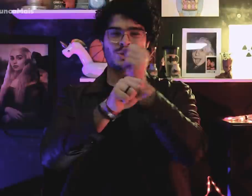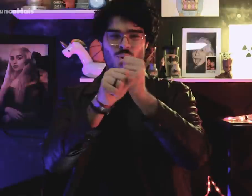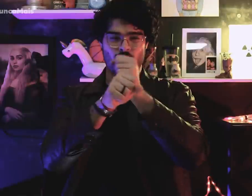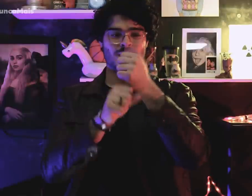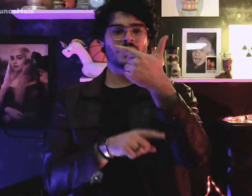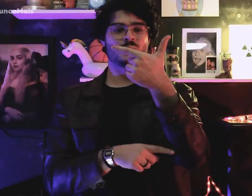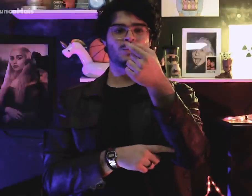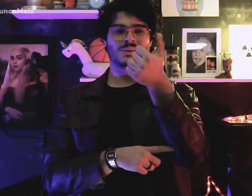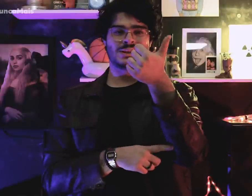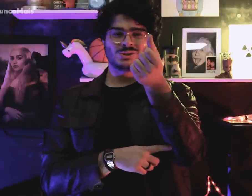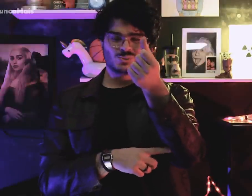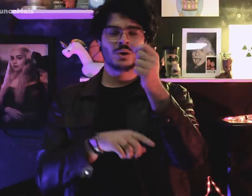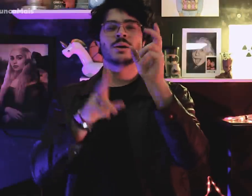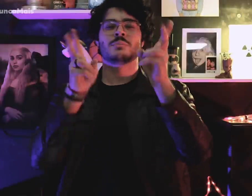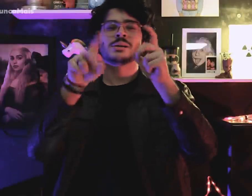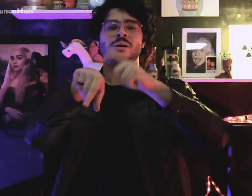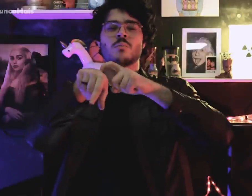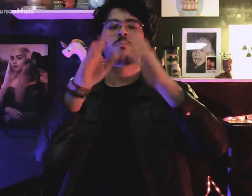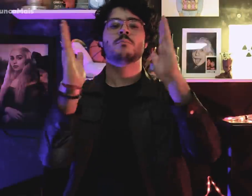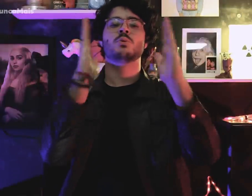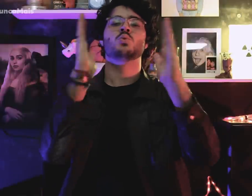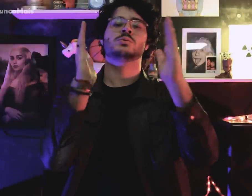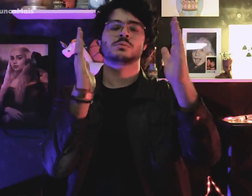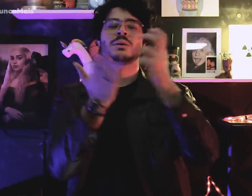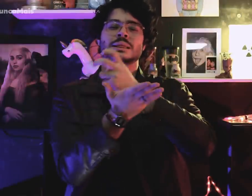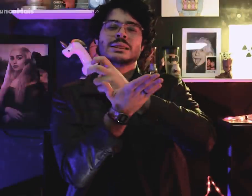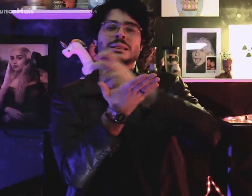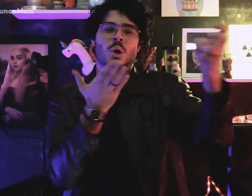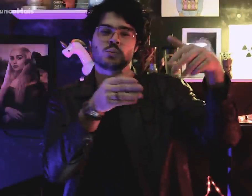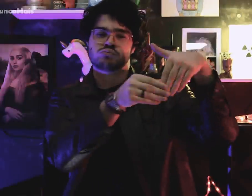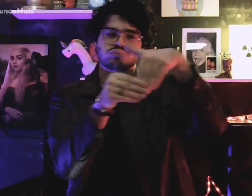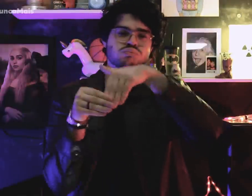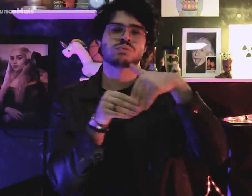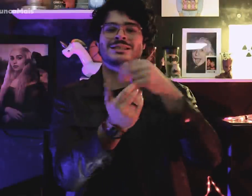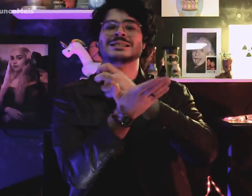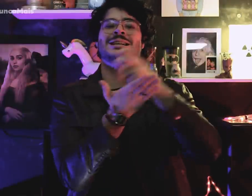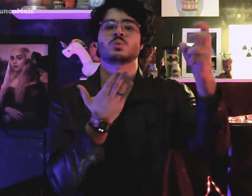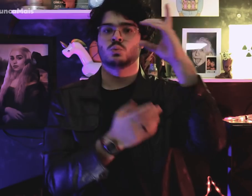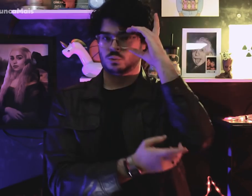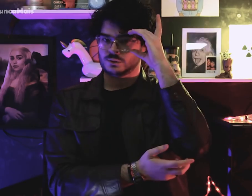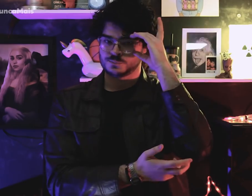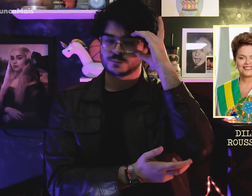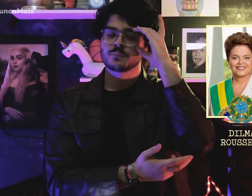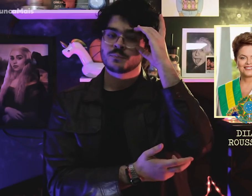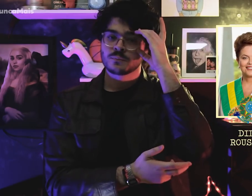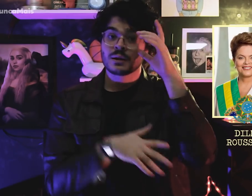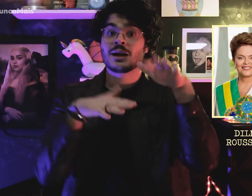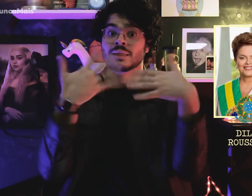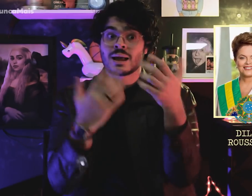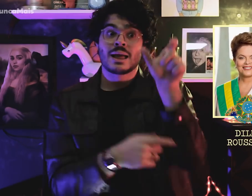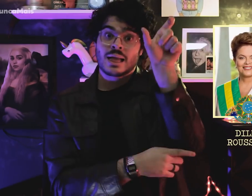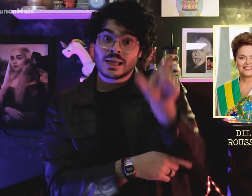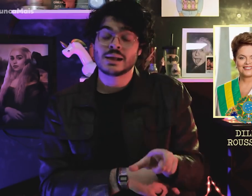In 2016, during the impeachment vote former President Dilma Rousseff,